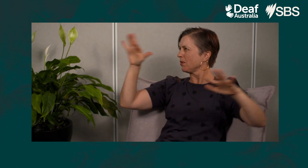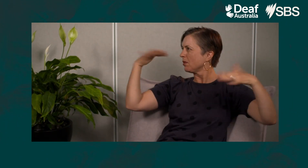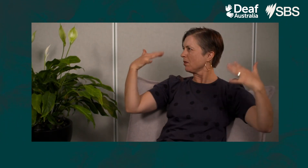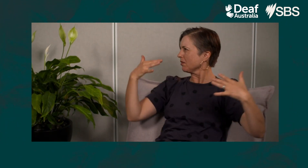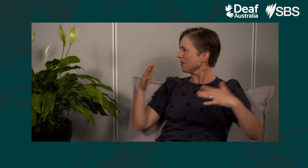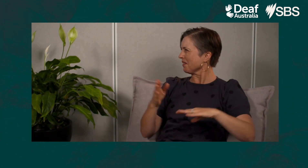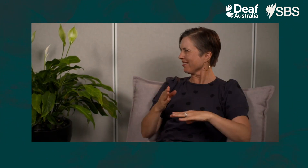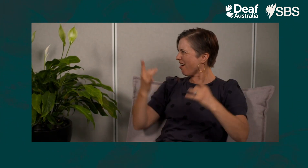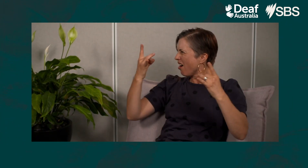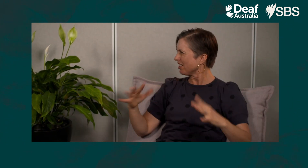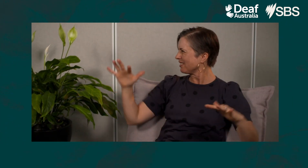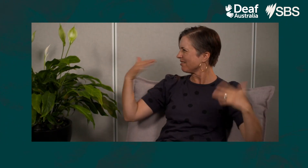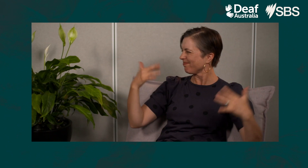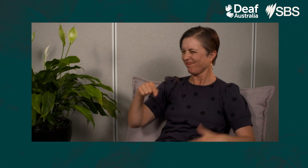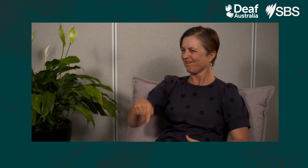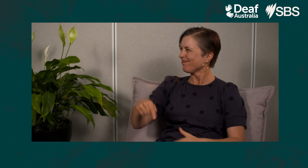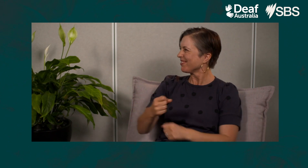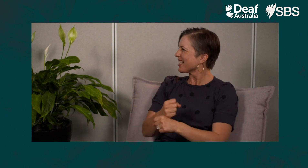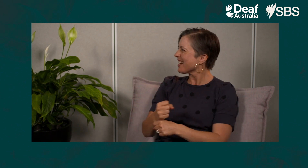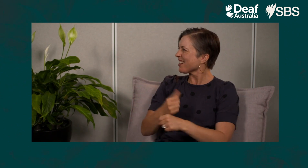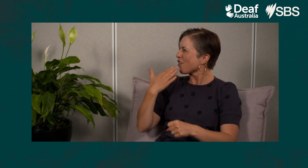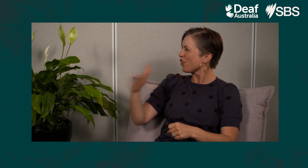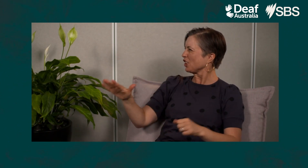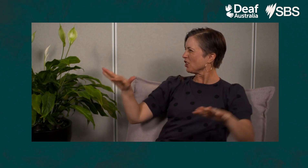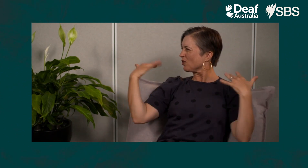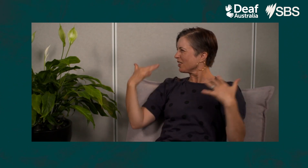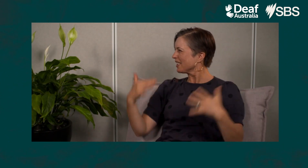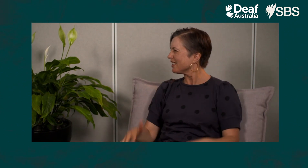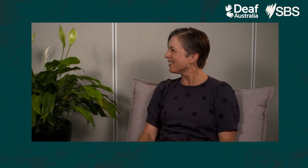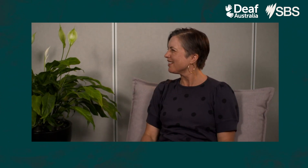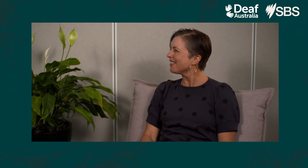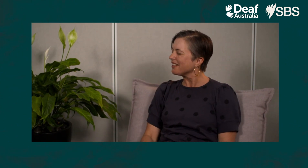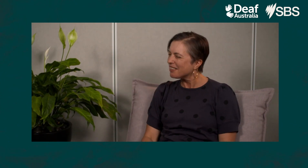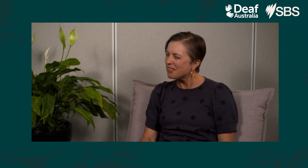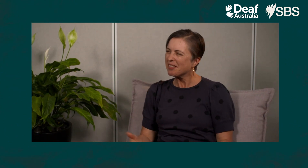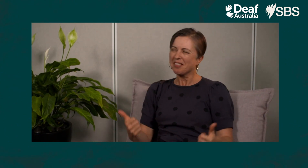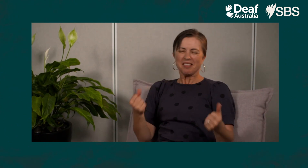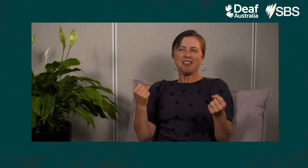He drove off the lot and people were turning their heads toward the car. He thought this car was so hot.